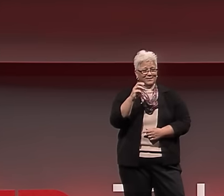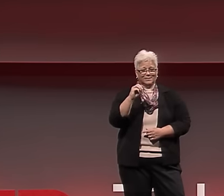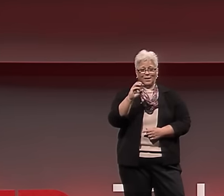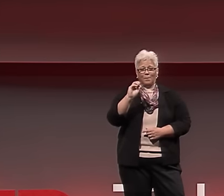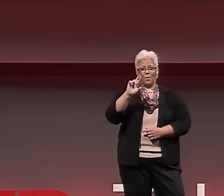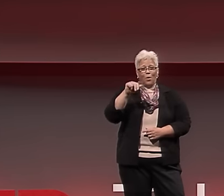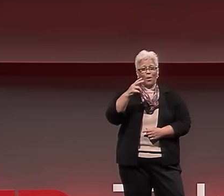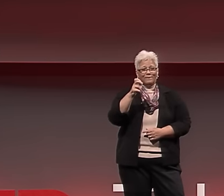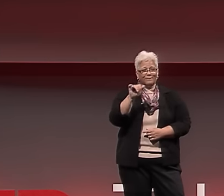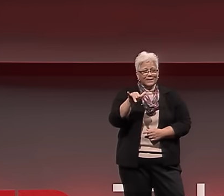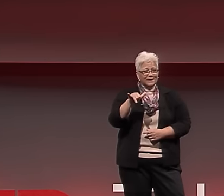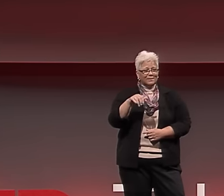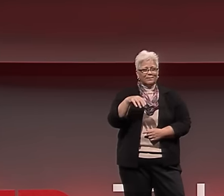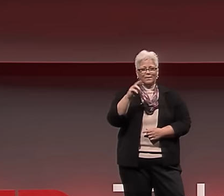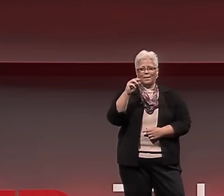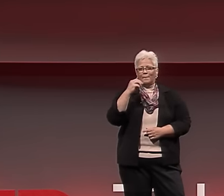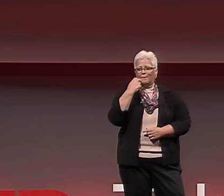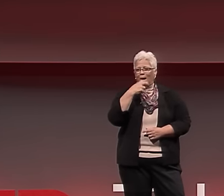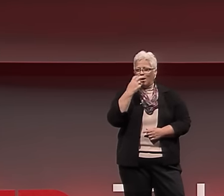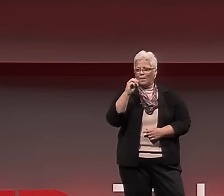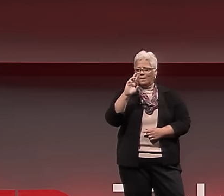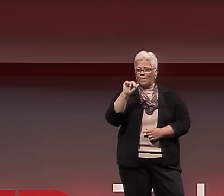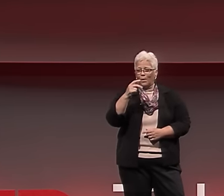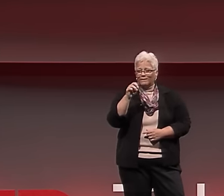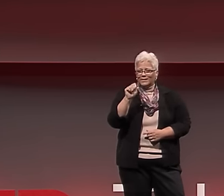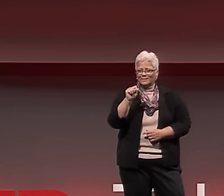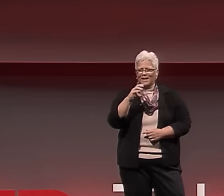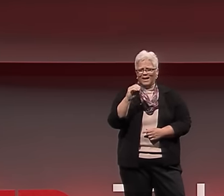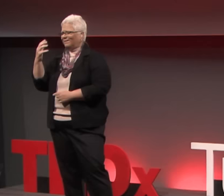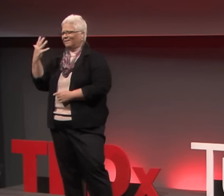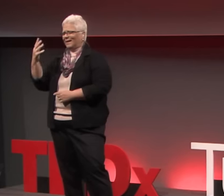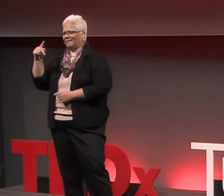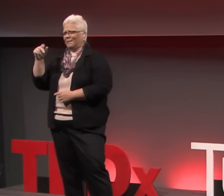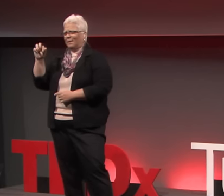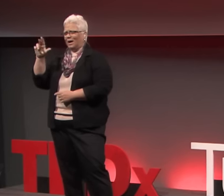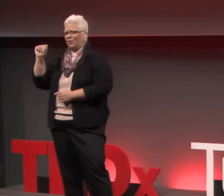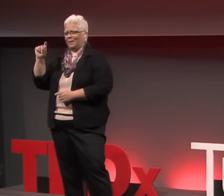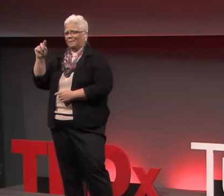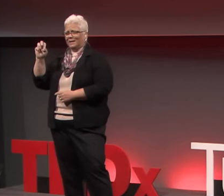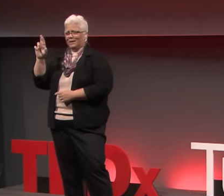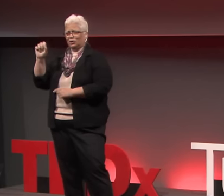its own grammar, syntax, morphology, mouth movements,